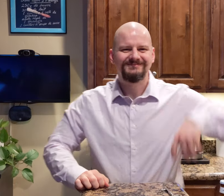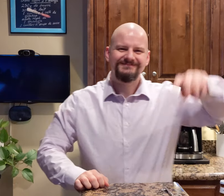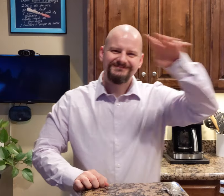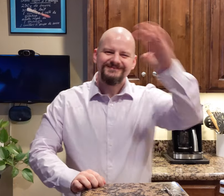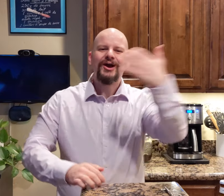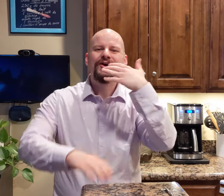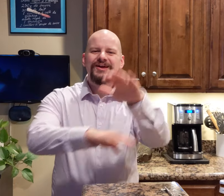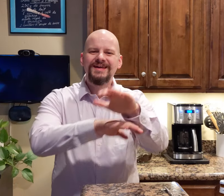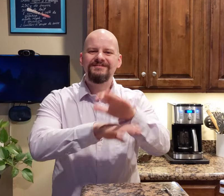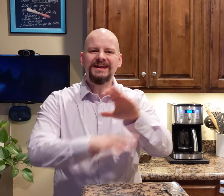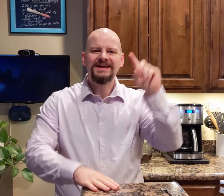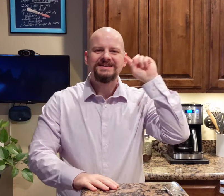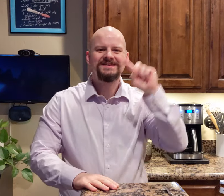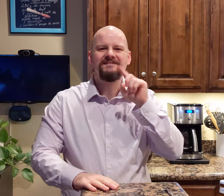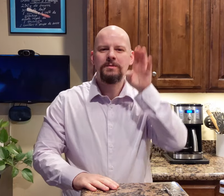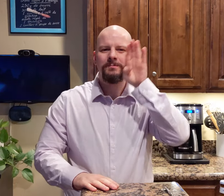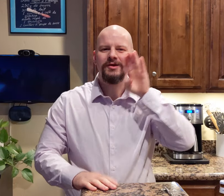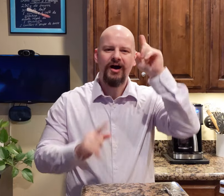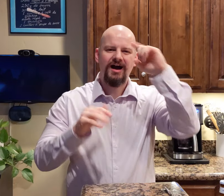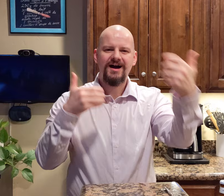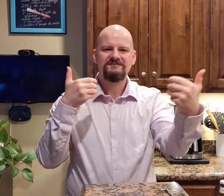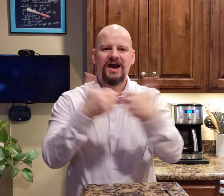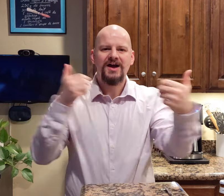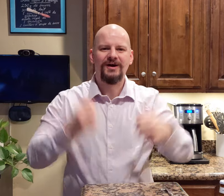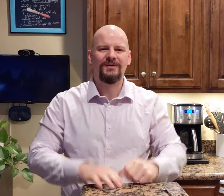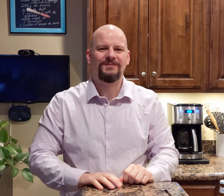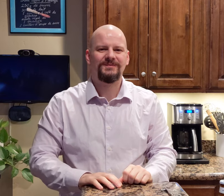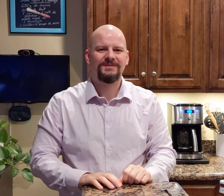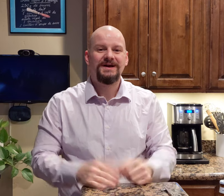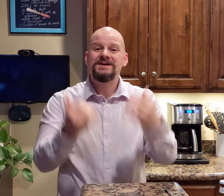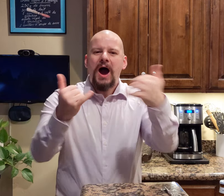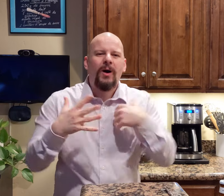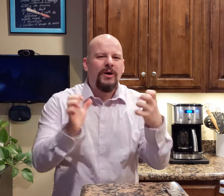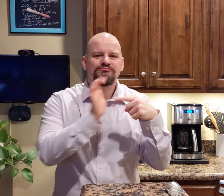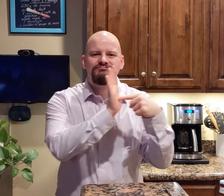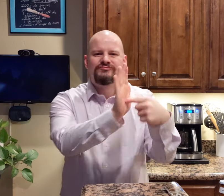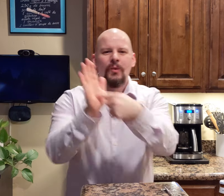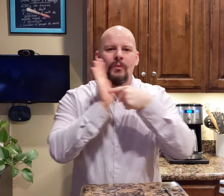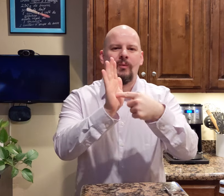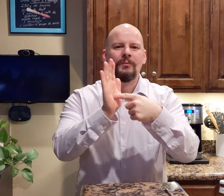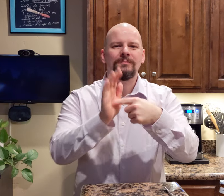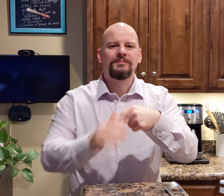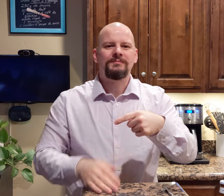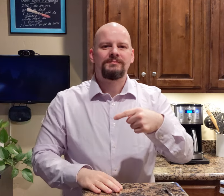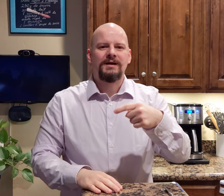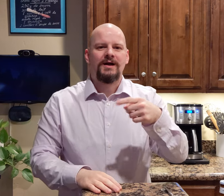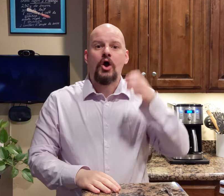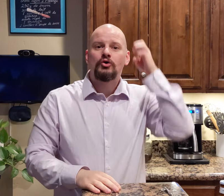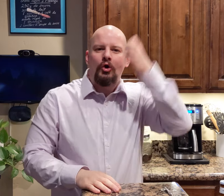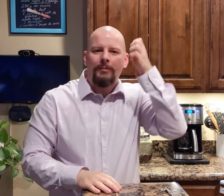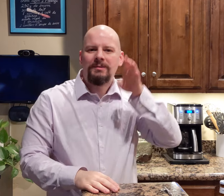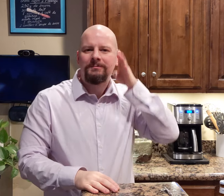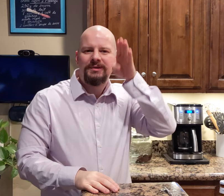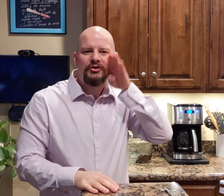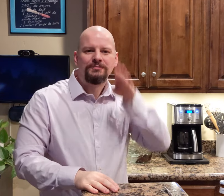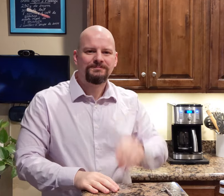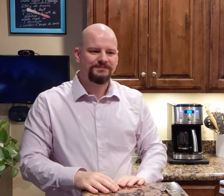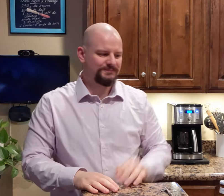Good evening, Deaf Beer Aficionado. Now, I want to show you guys a European beer.